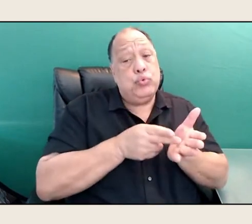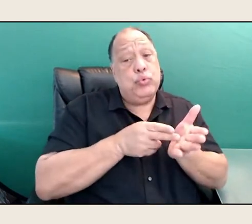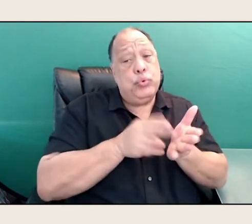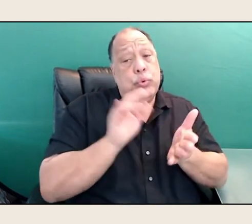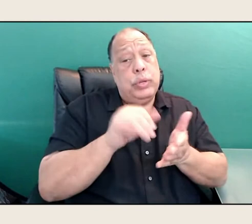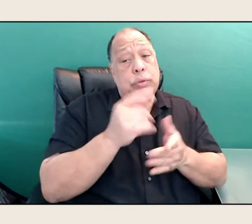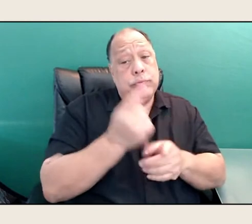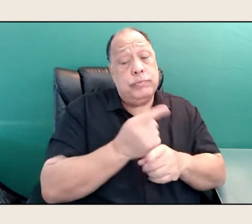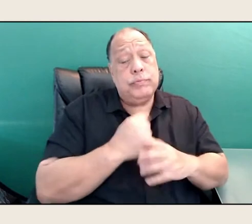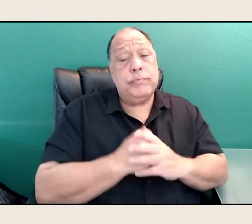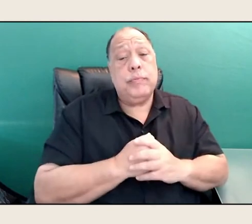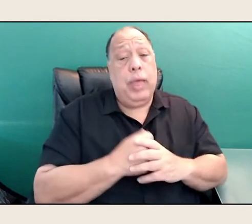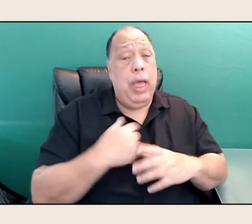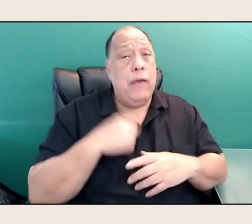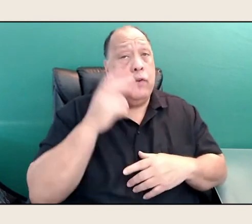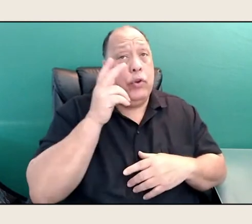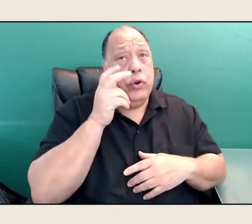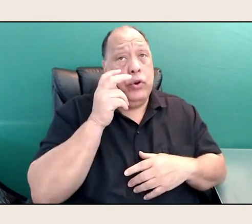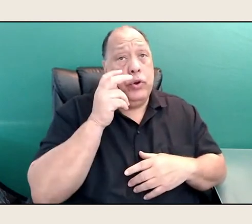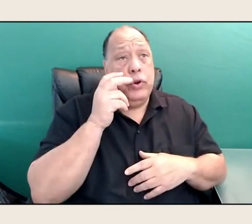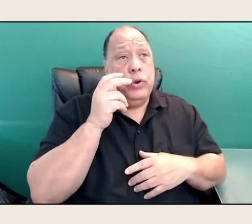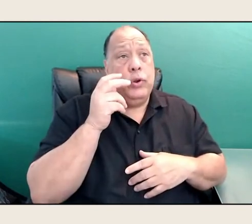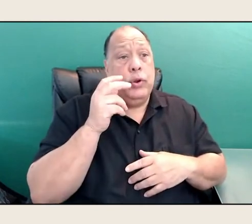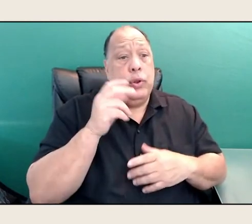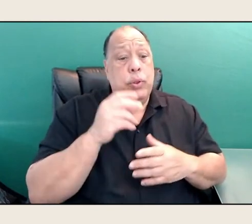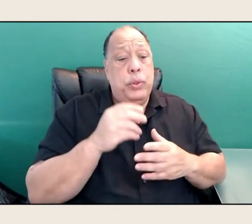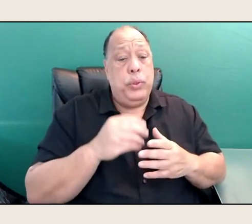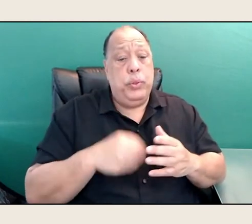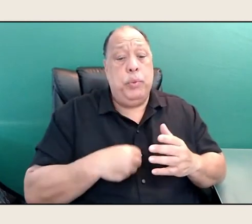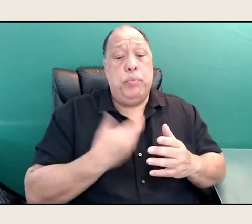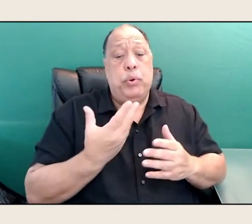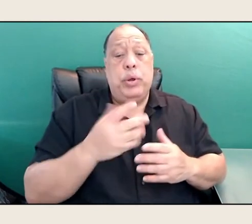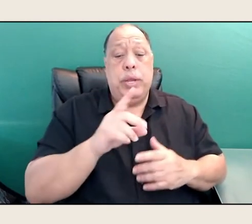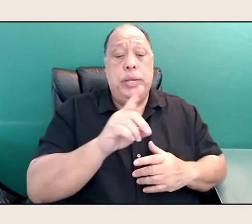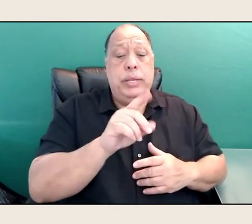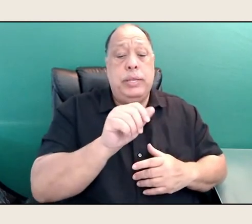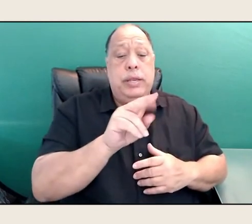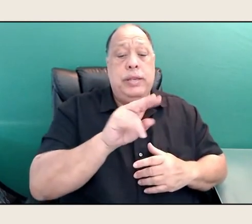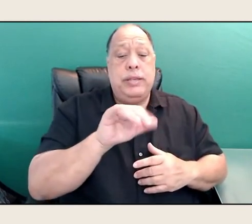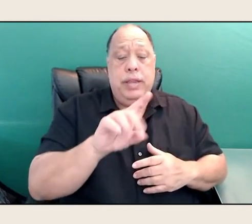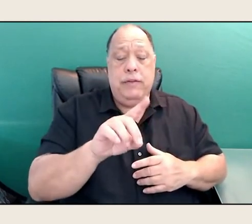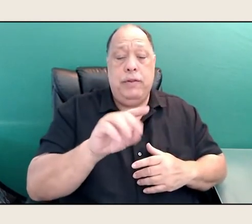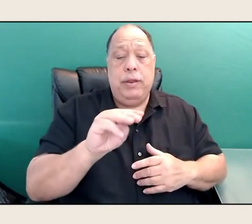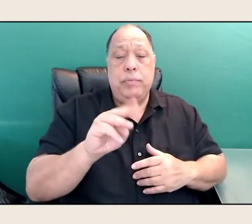I've heard the poet David Mura talk very powerfully about the poet